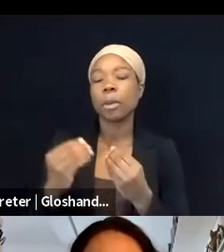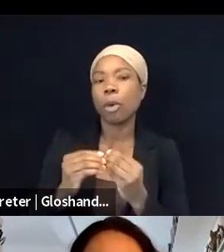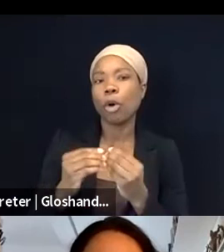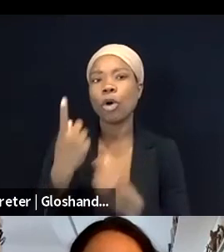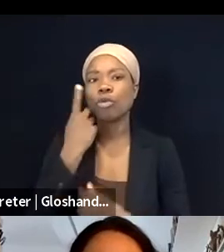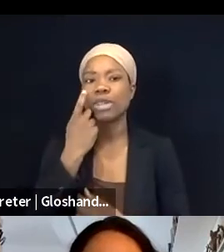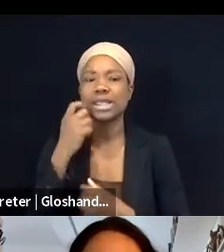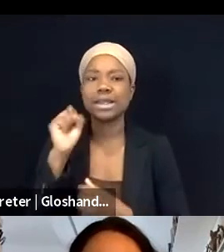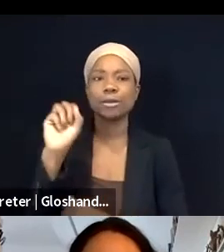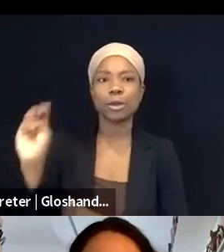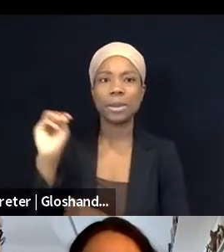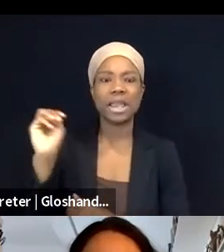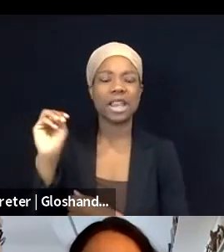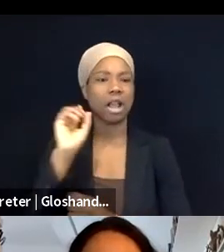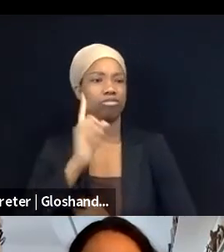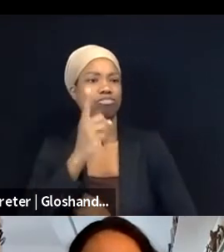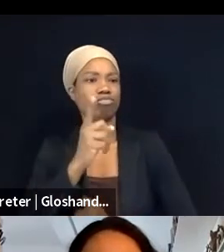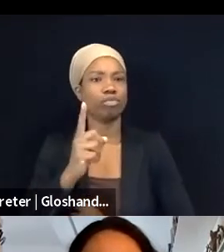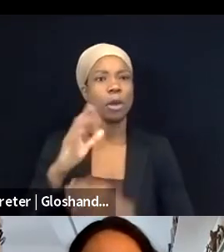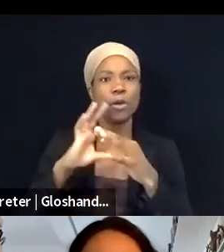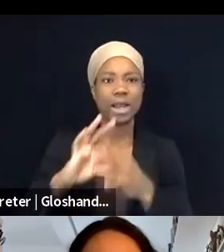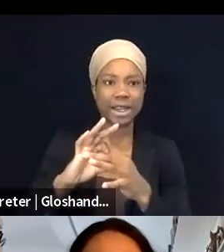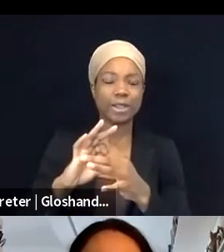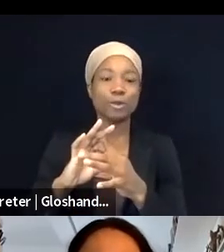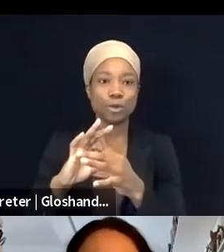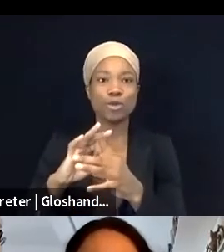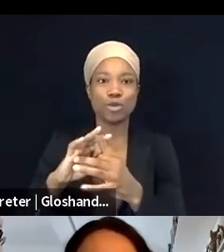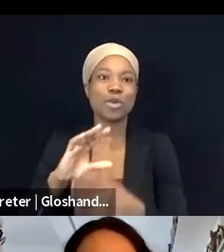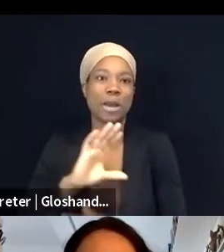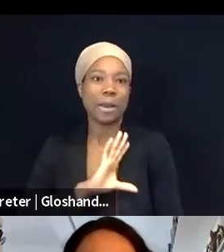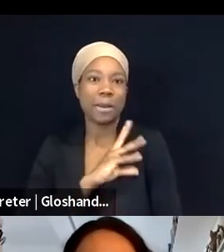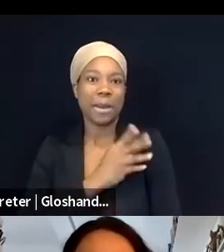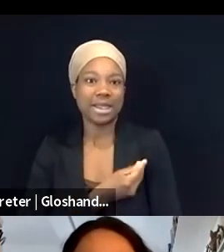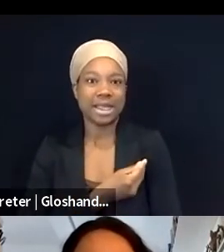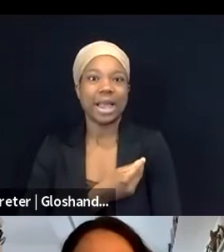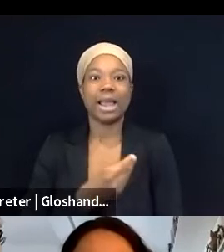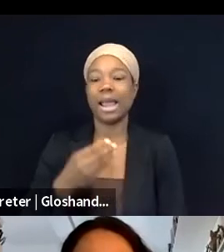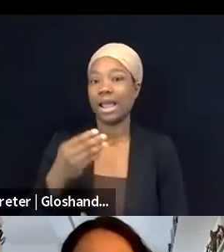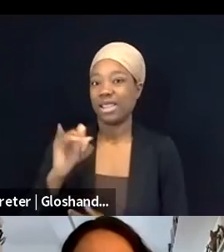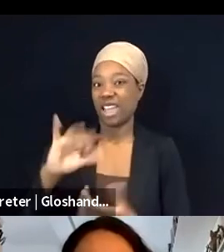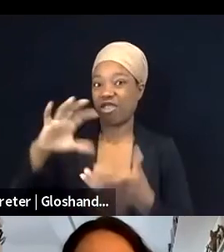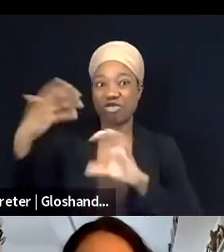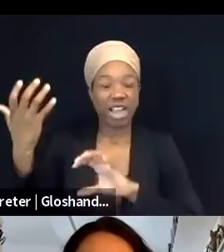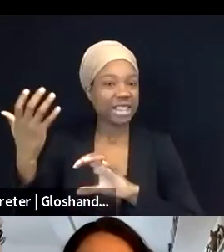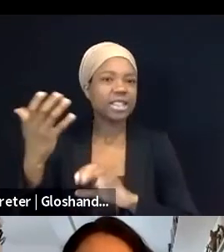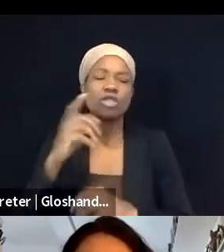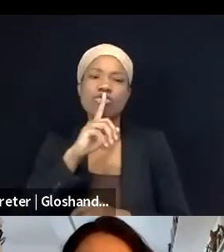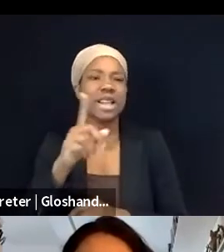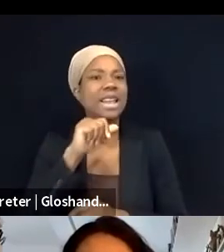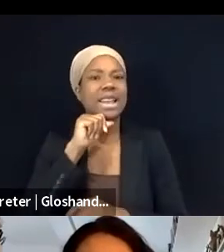was happening, it was not surprising to folks who had necessarily worked on social media censorship, or surprising to folks who had worked on